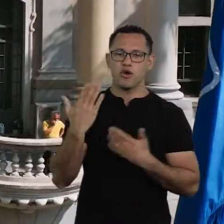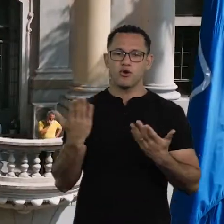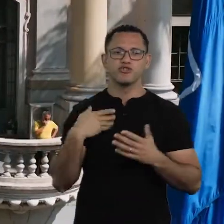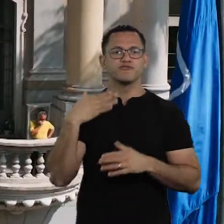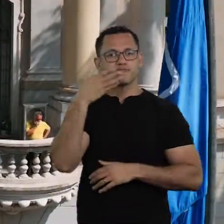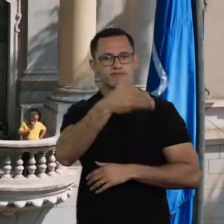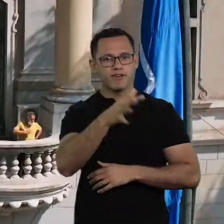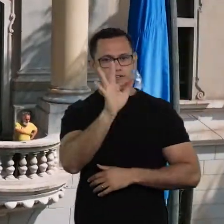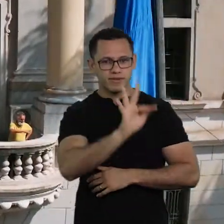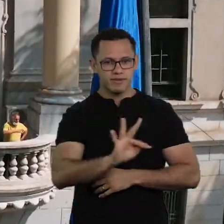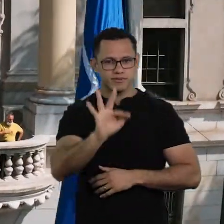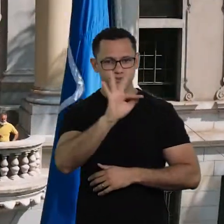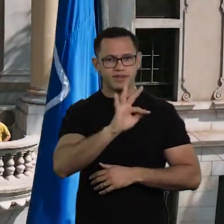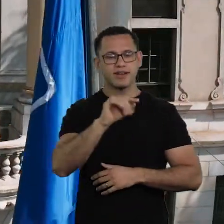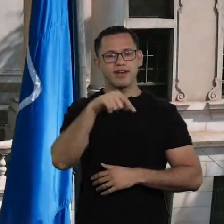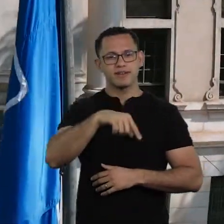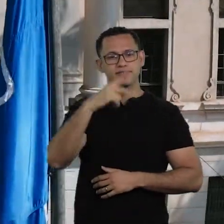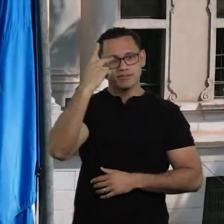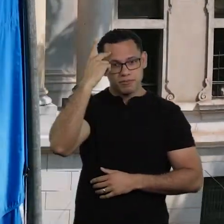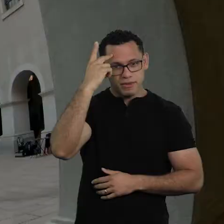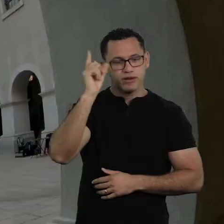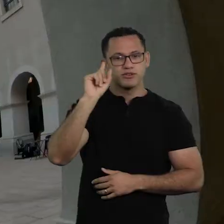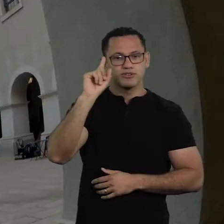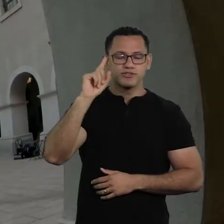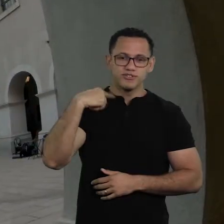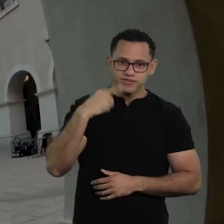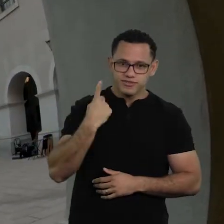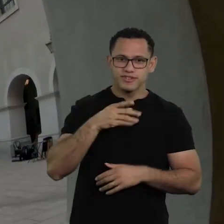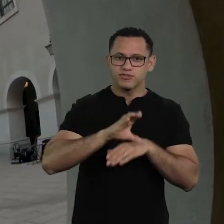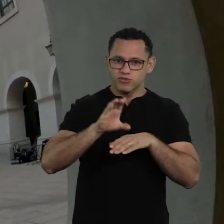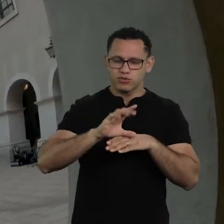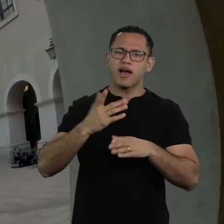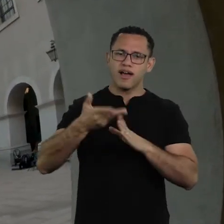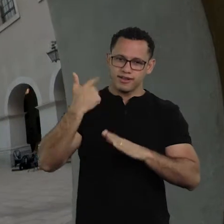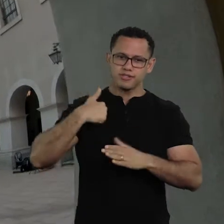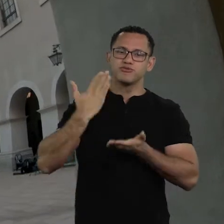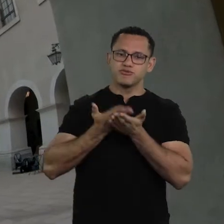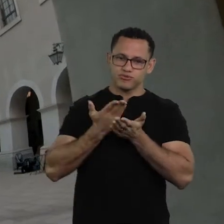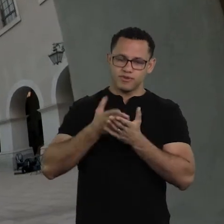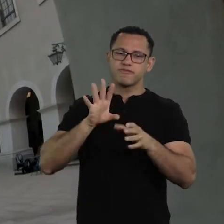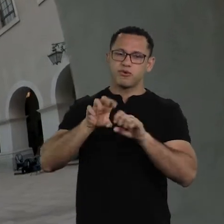at the School of Law of the University of São Paulo, which is where I studied, in Largo São Francisco,